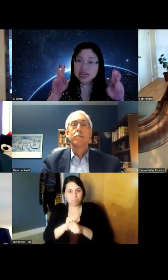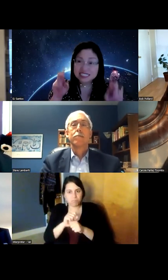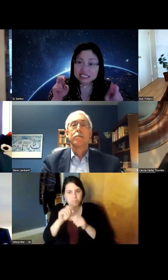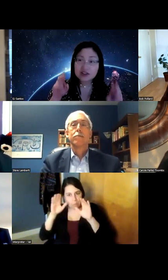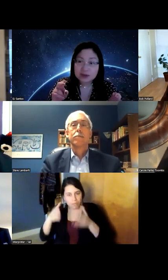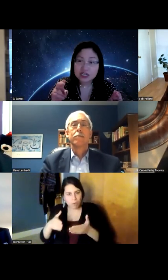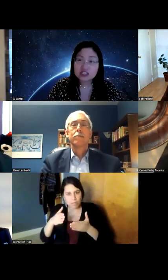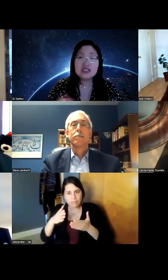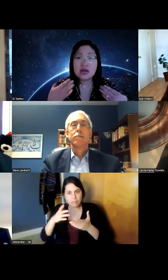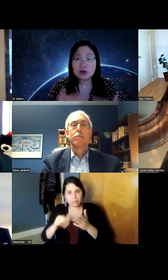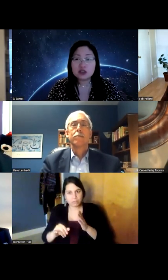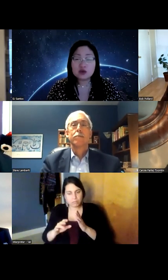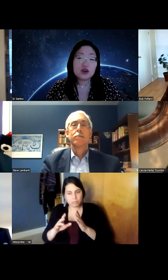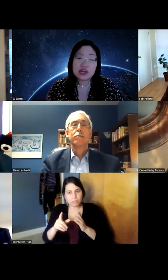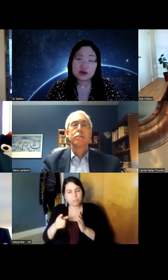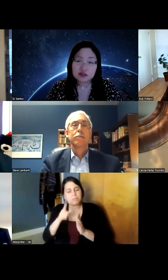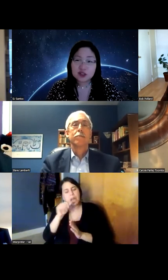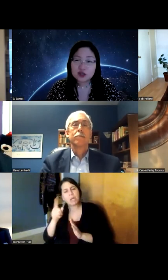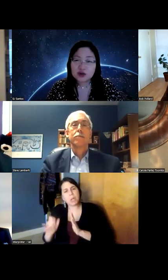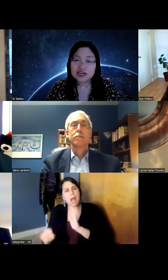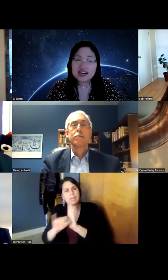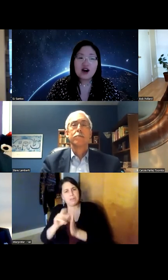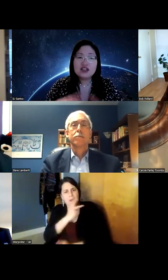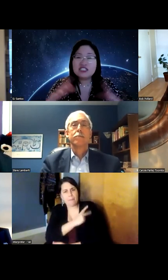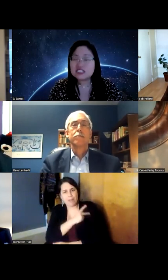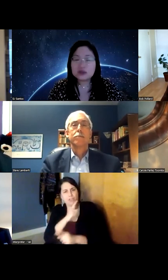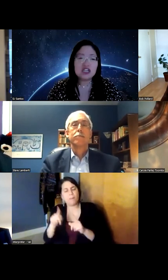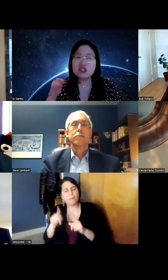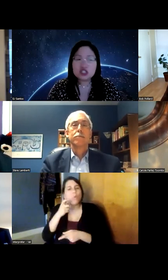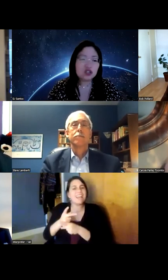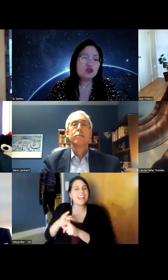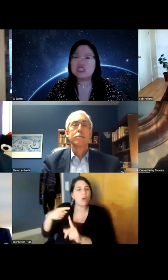identified patients but also their caregivers right all the system the adult children the